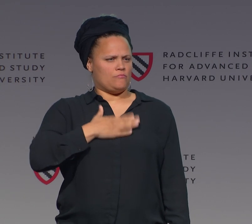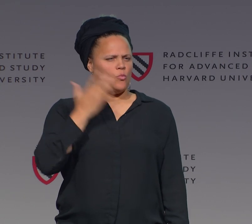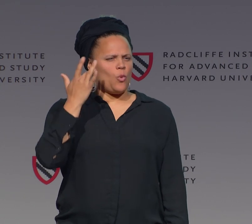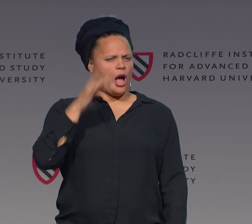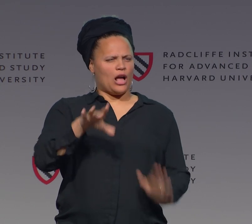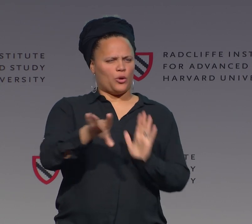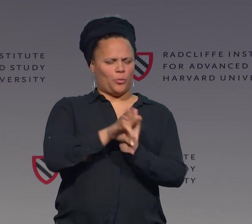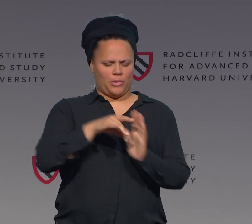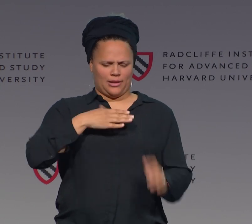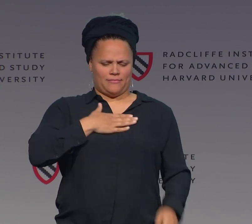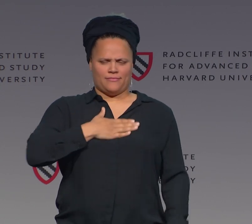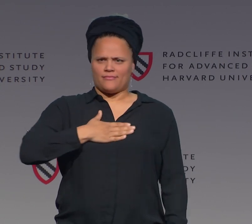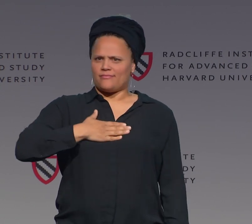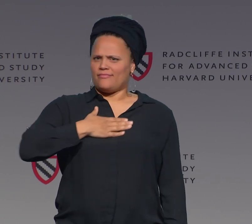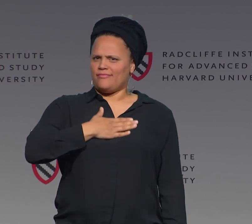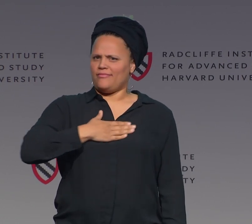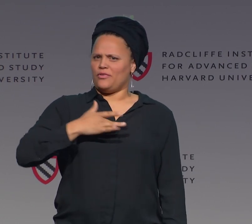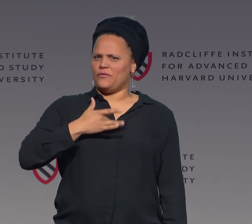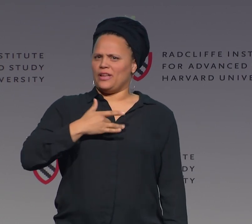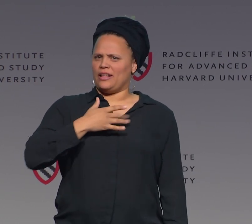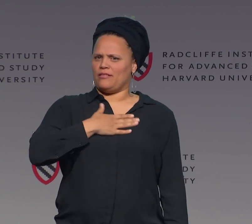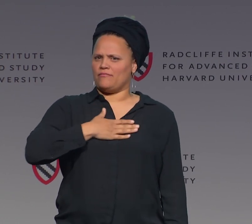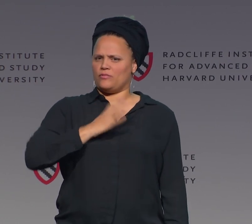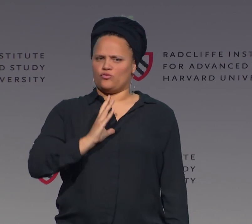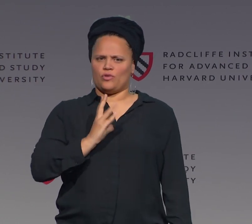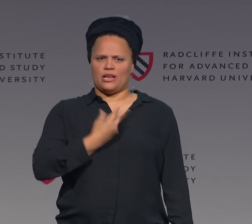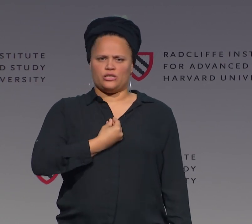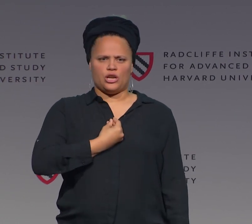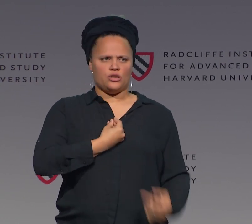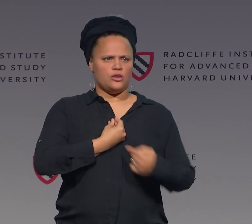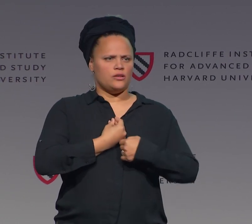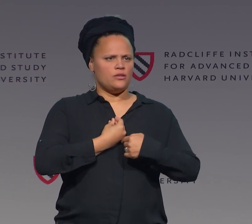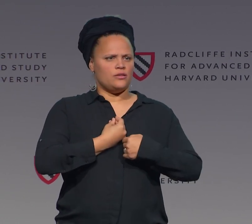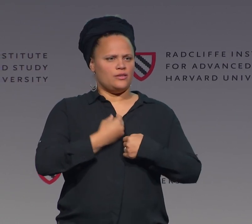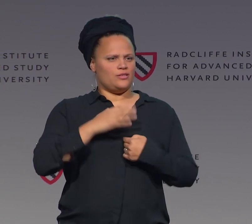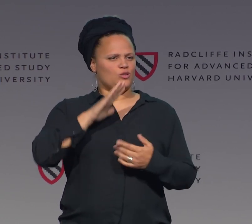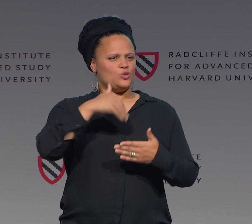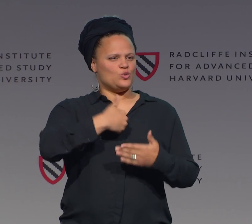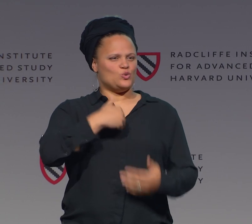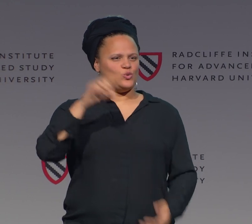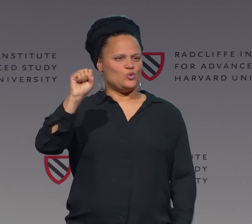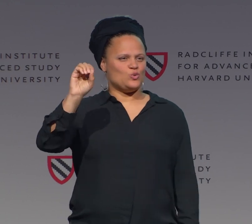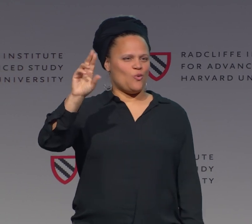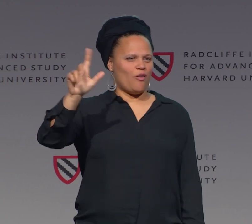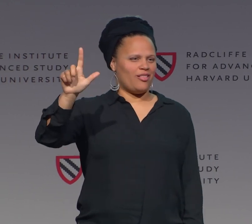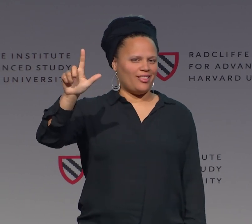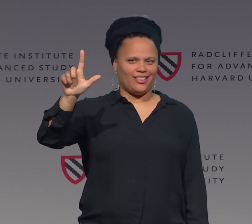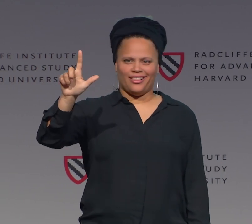And notice that location. Why do you think this location was used?